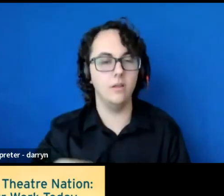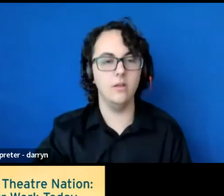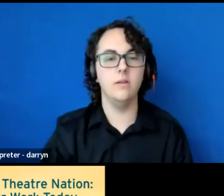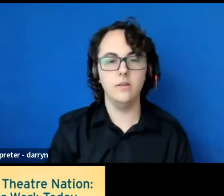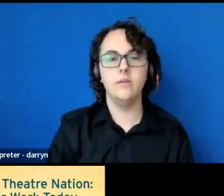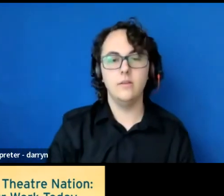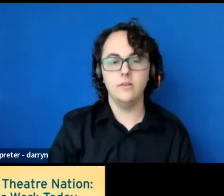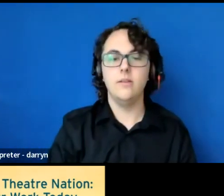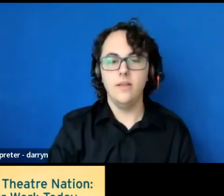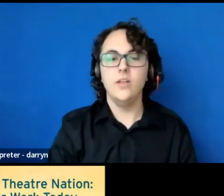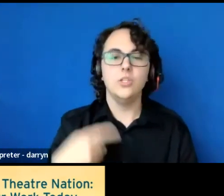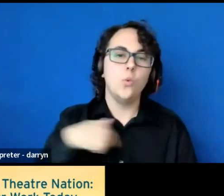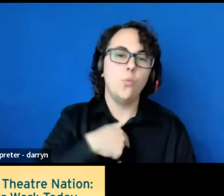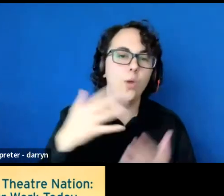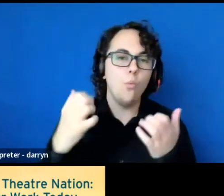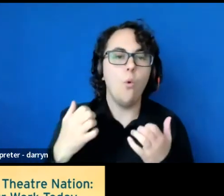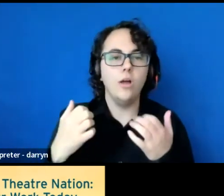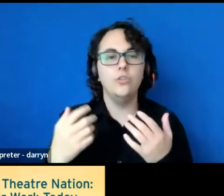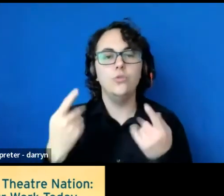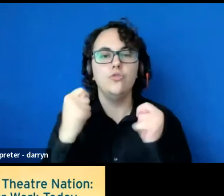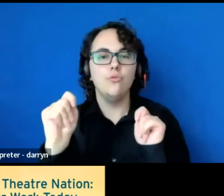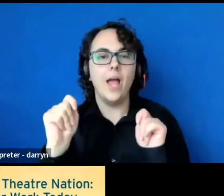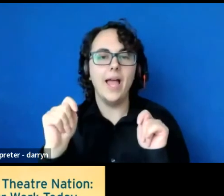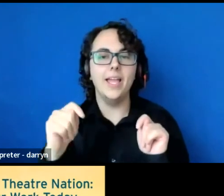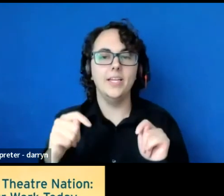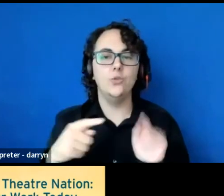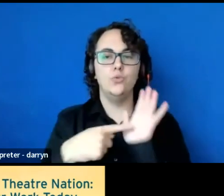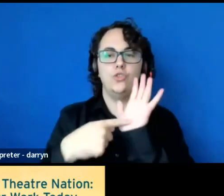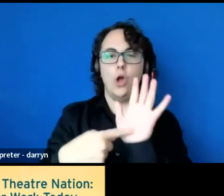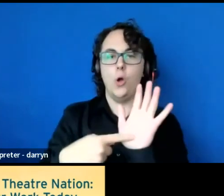by drawing some lines between the Paris Agreement and our field.